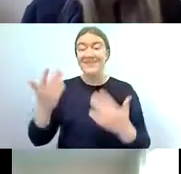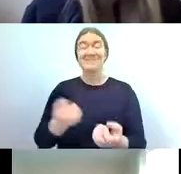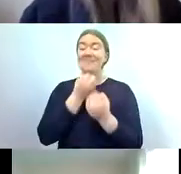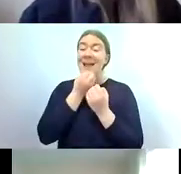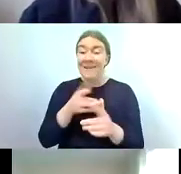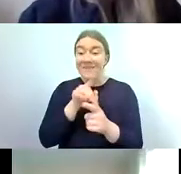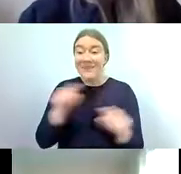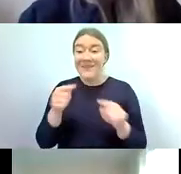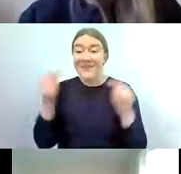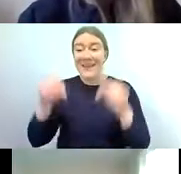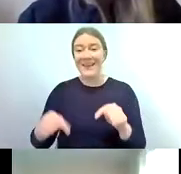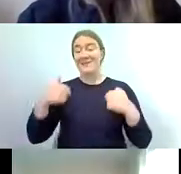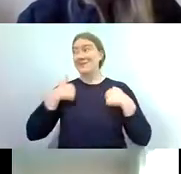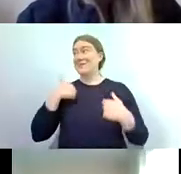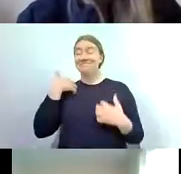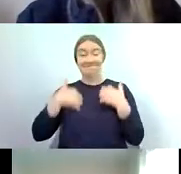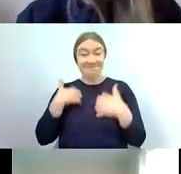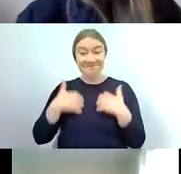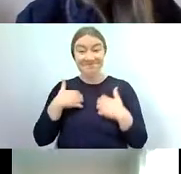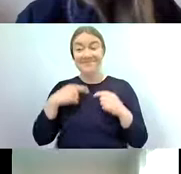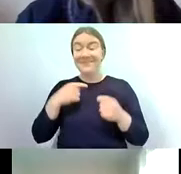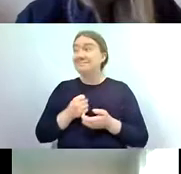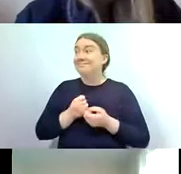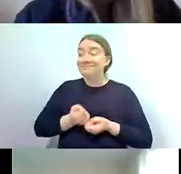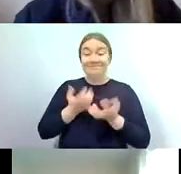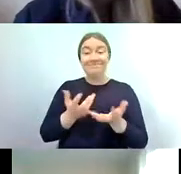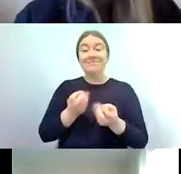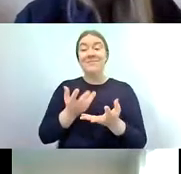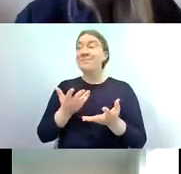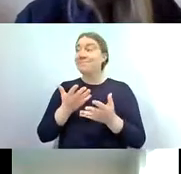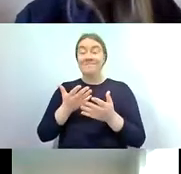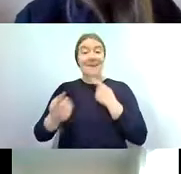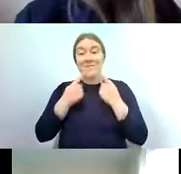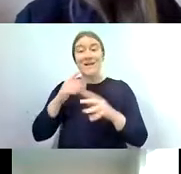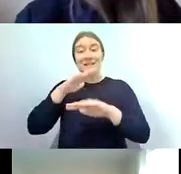we're really looking forward uh to sharing more about the world of riverfly with you this evening